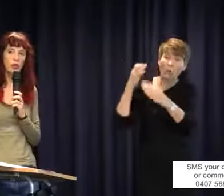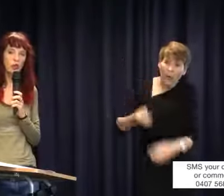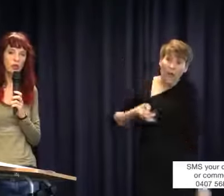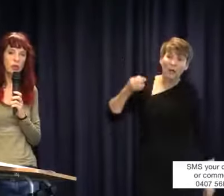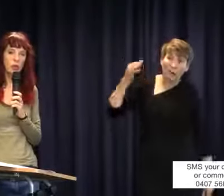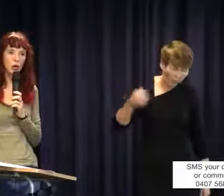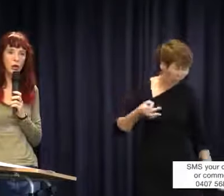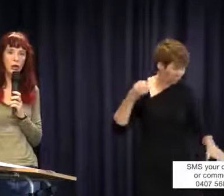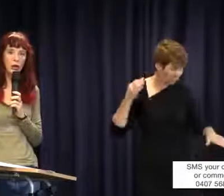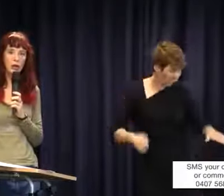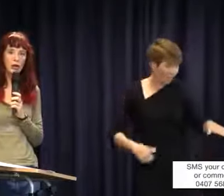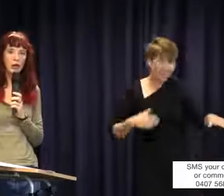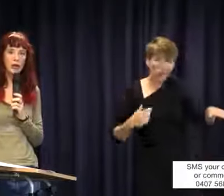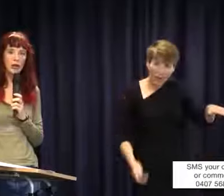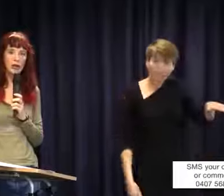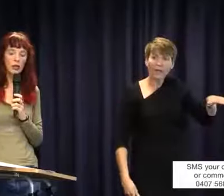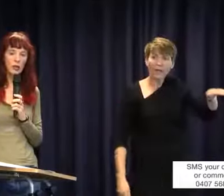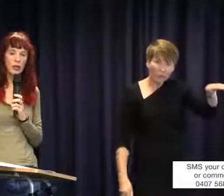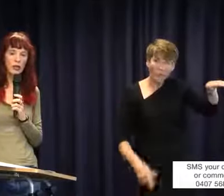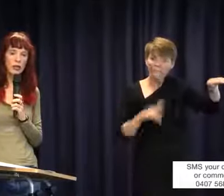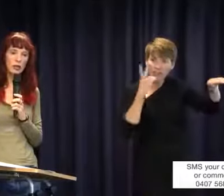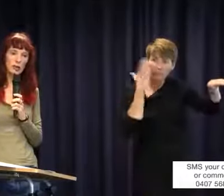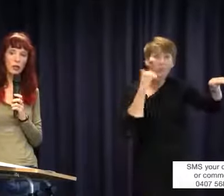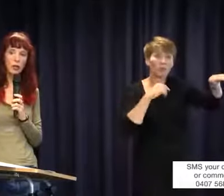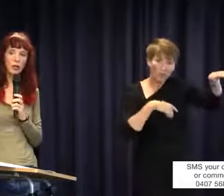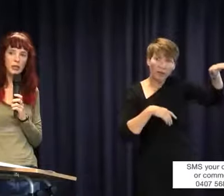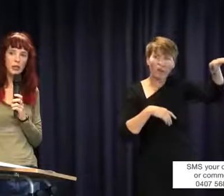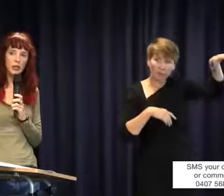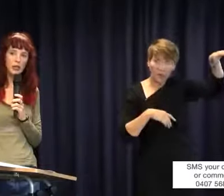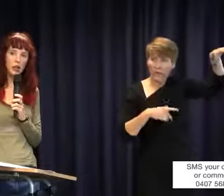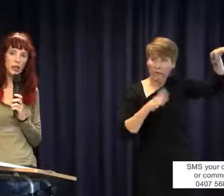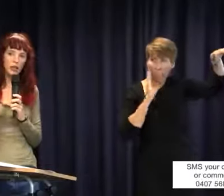time to get lobbying and not getting what is need and my child missing out on their